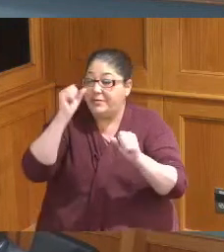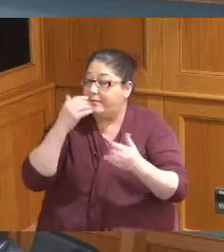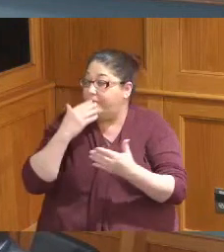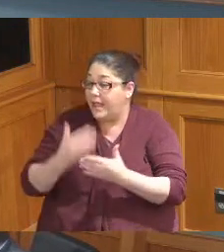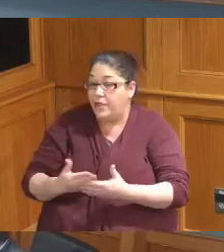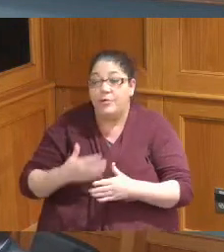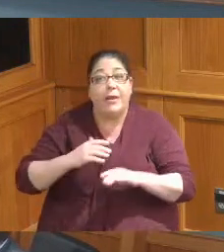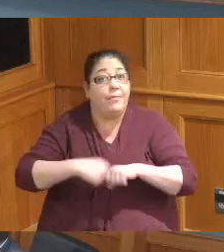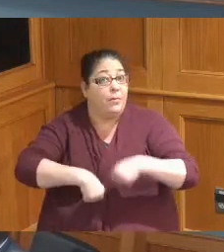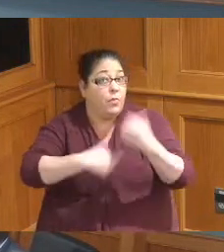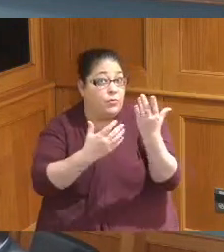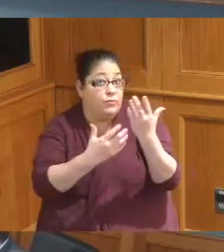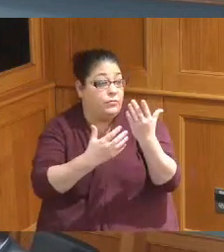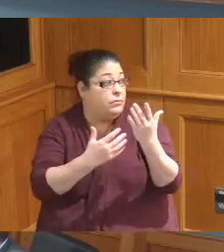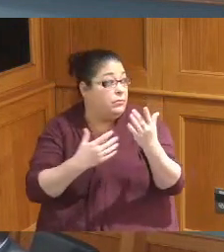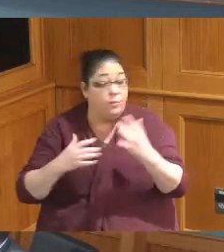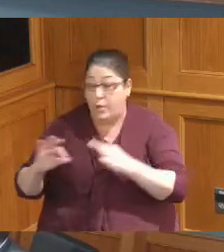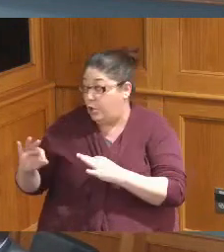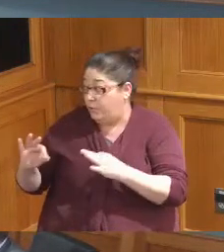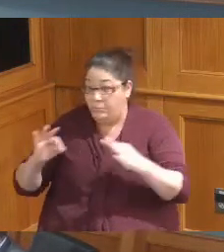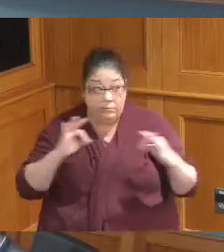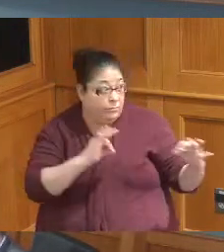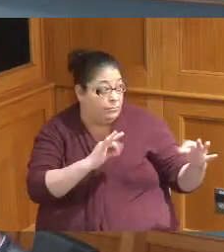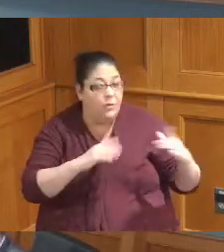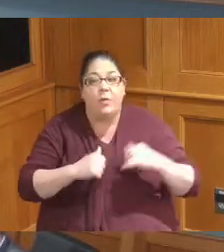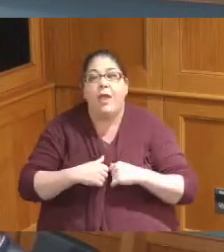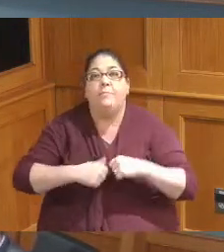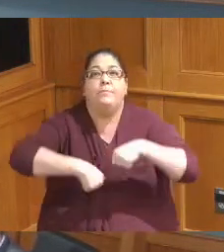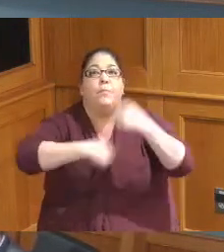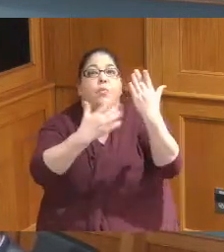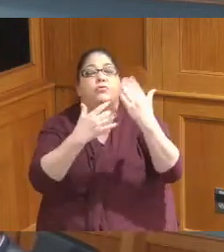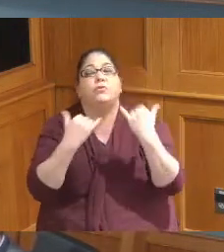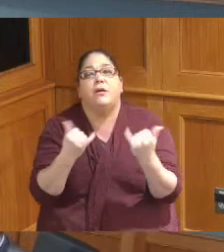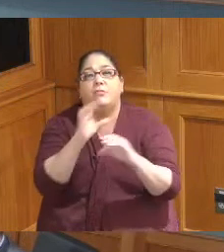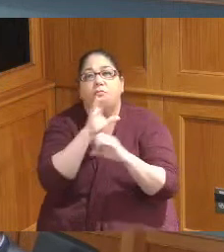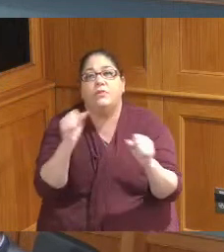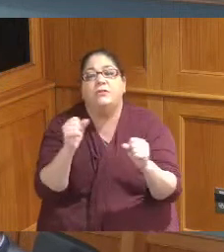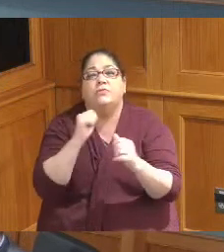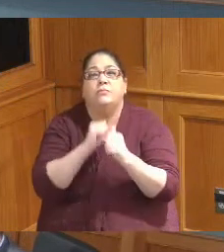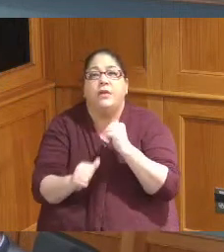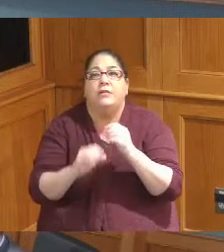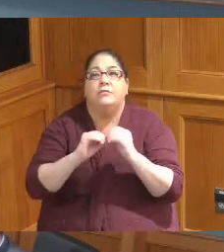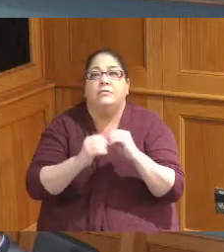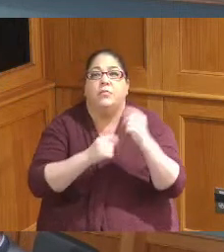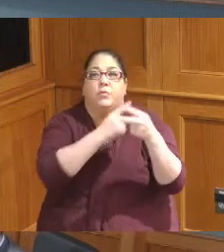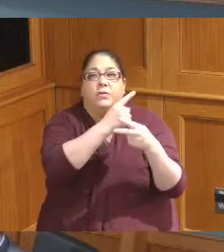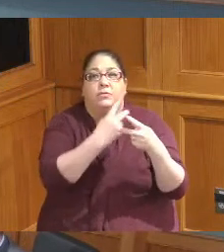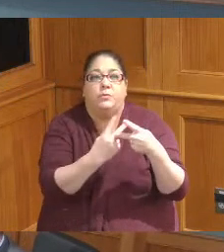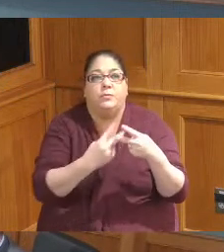make a motion are we good okay I like to make a motion to pass items number one and two second